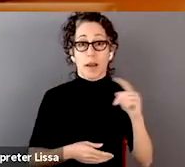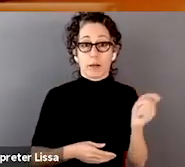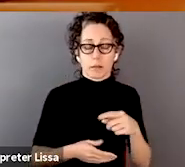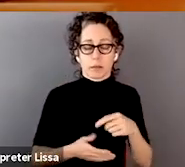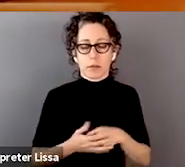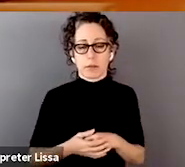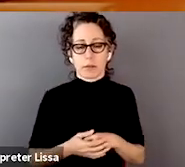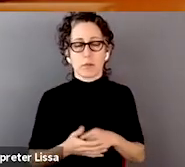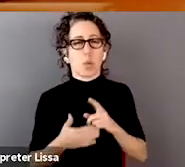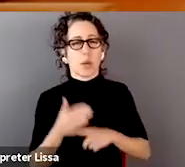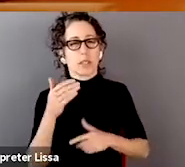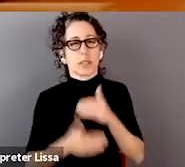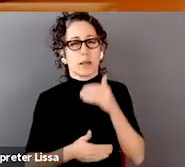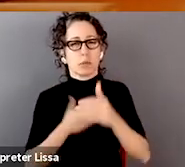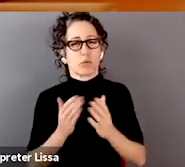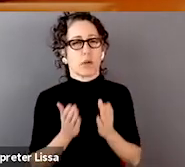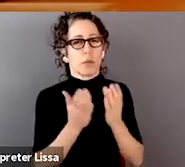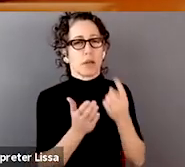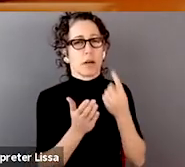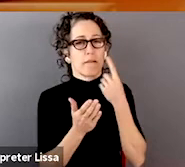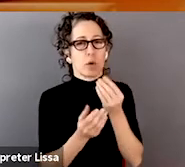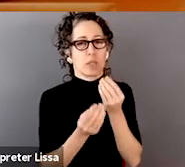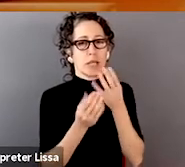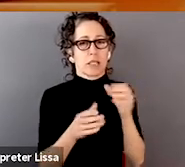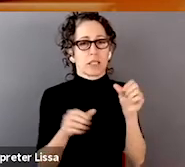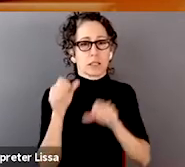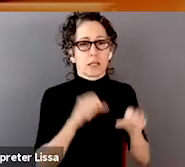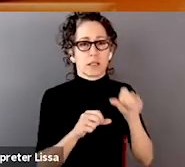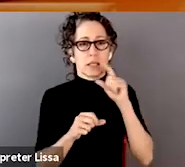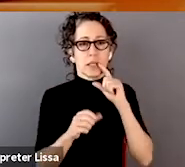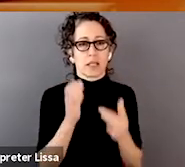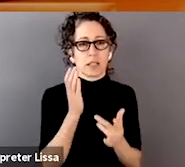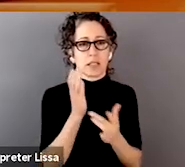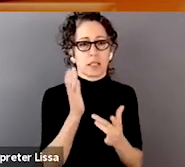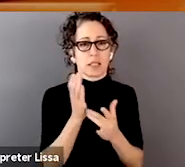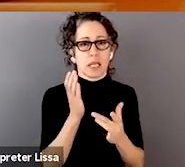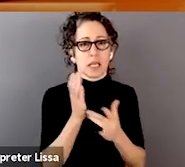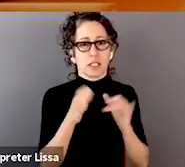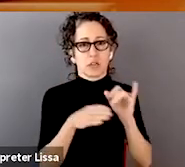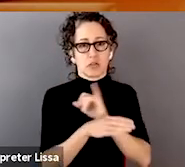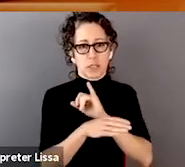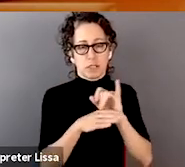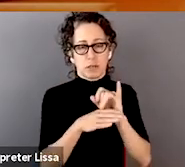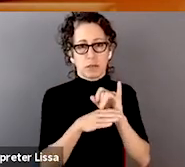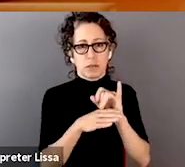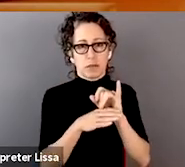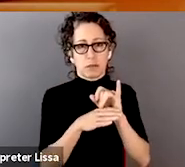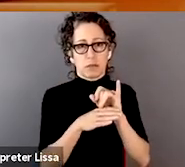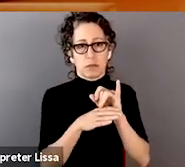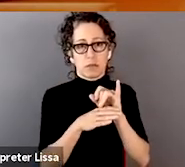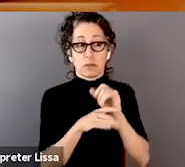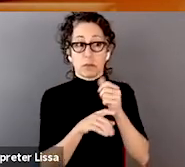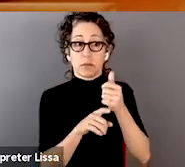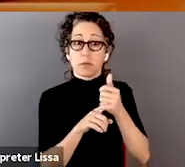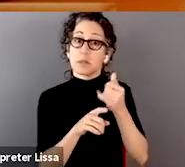for a data scientist in the tech industry who's interested in getting into the healthcare space?